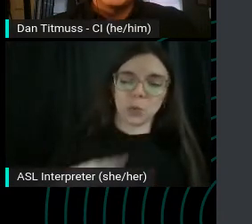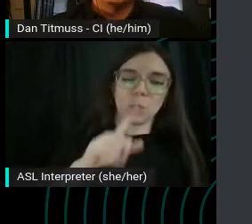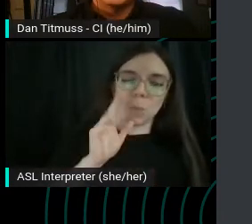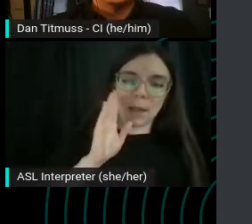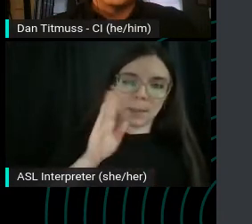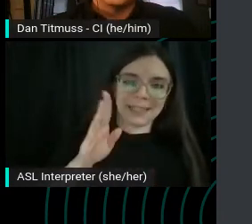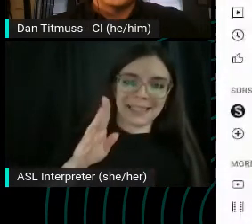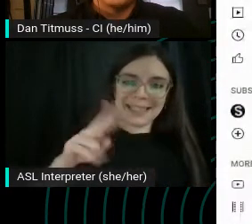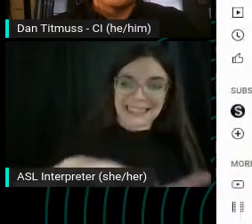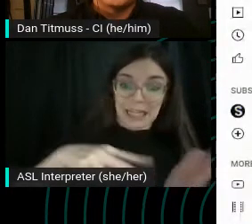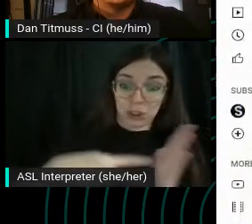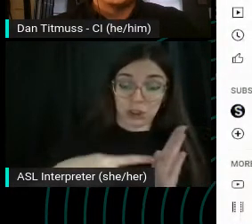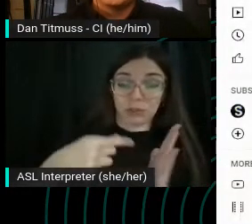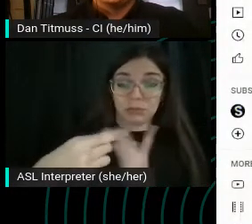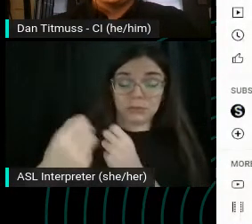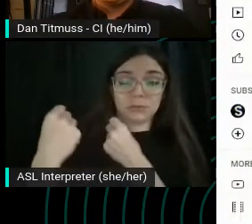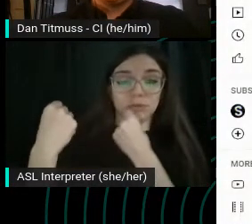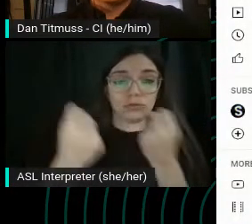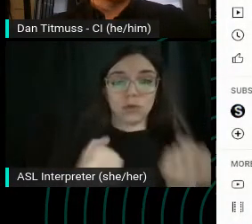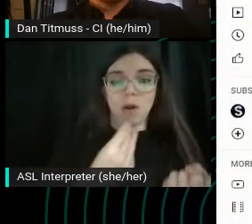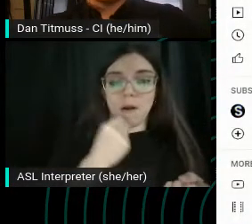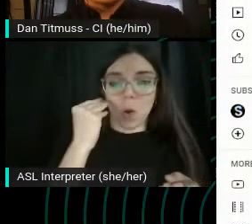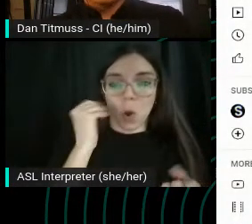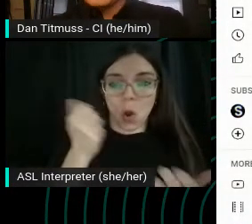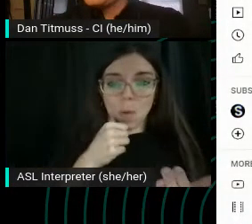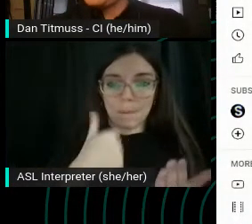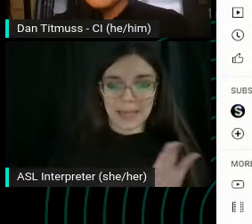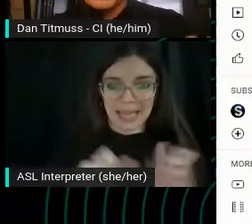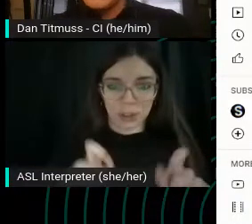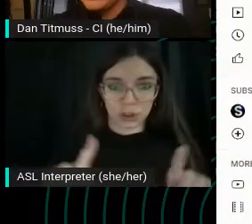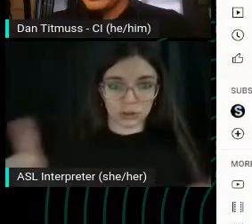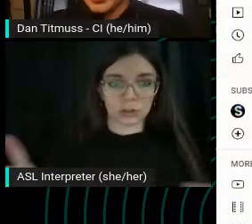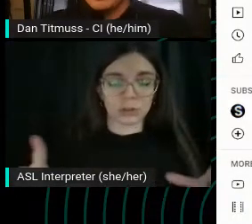Here's a really strong homepage. Crash course is one of my favorite channels of all time.